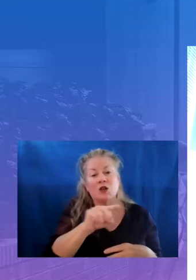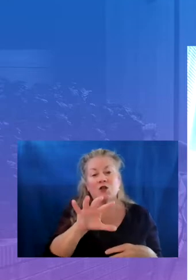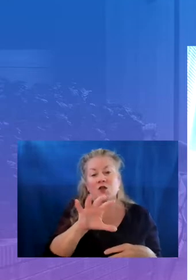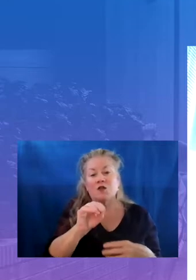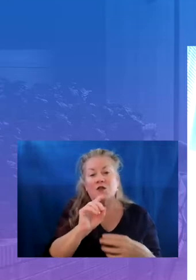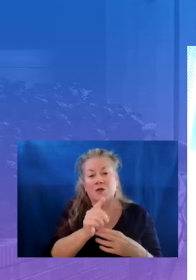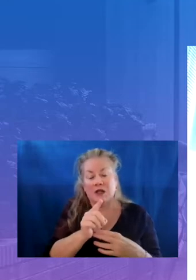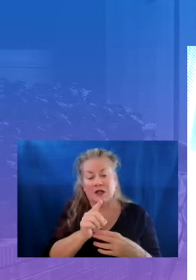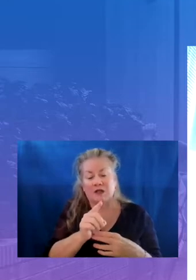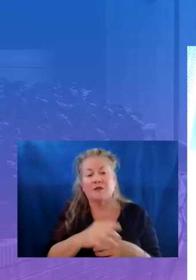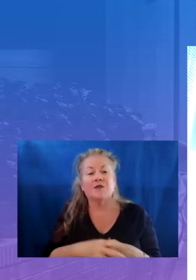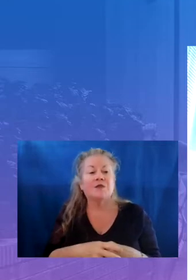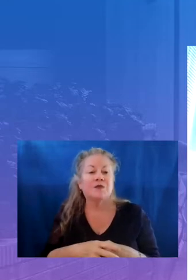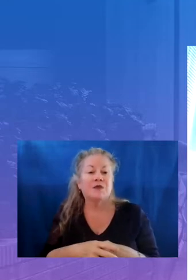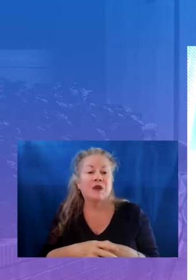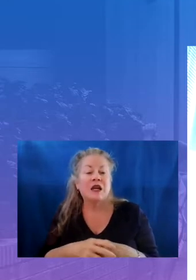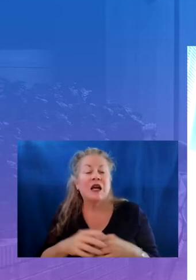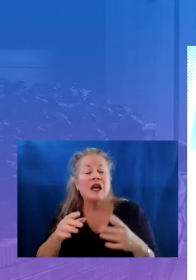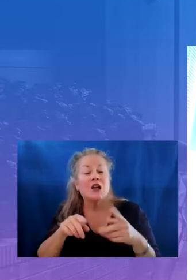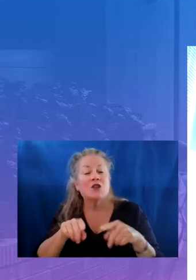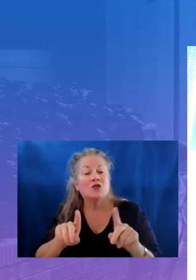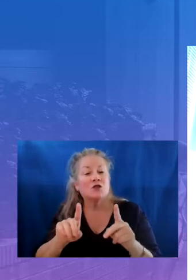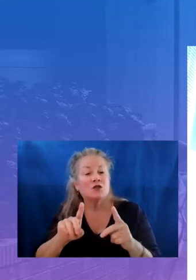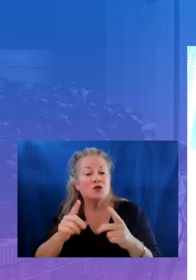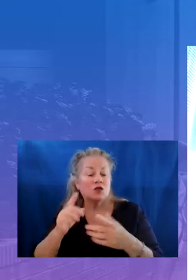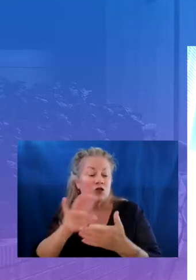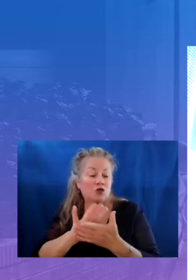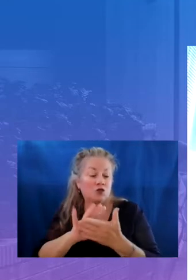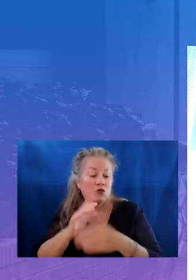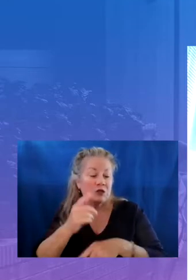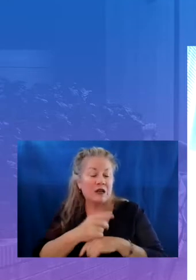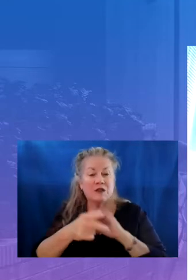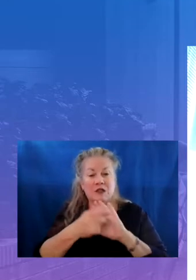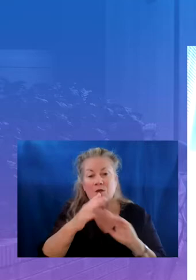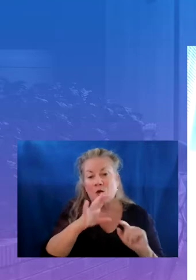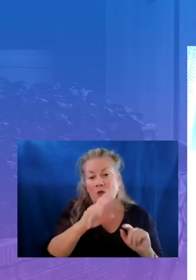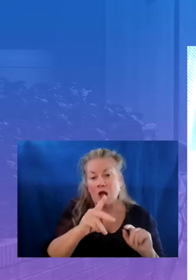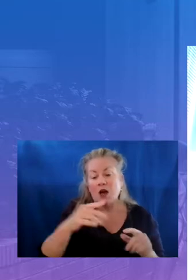day whenever possible such as through double blocking or during study hall and flexible periods